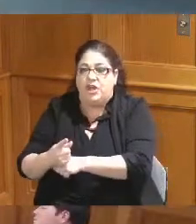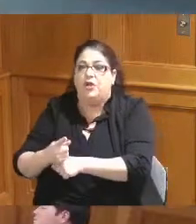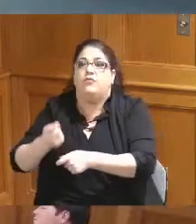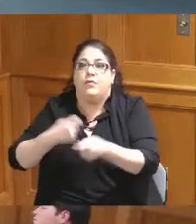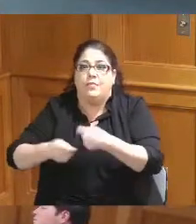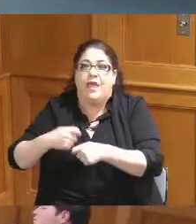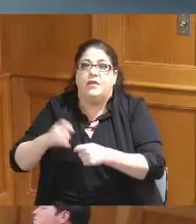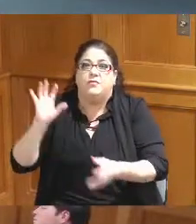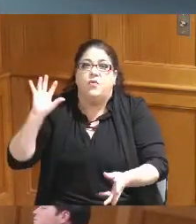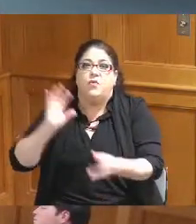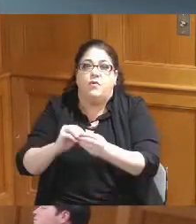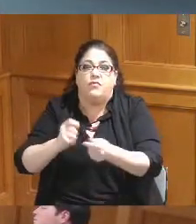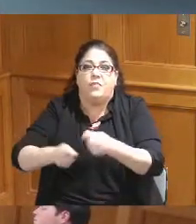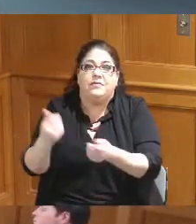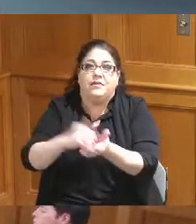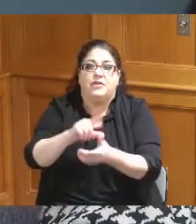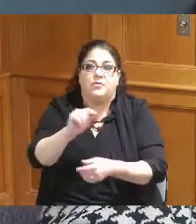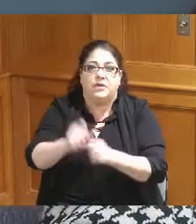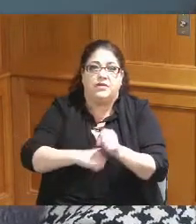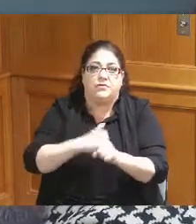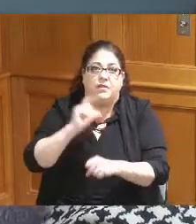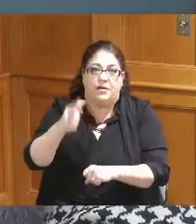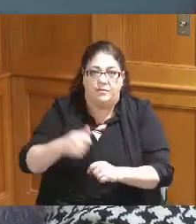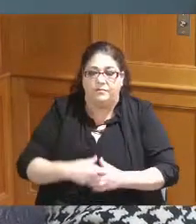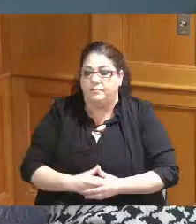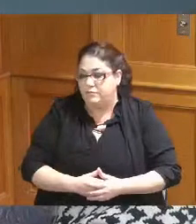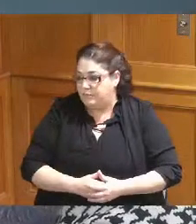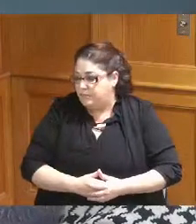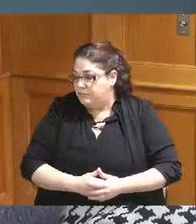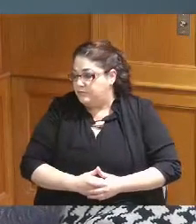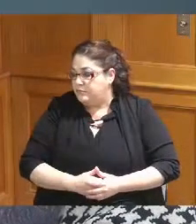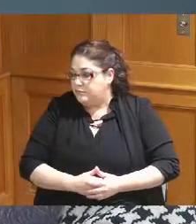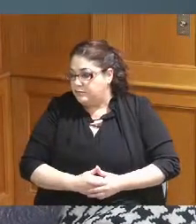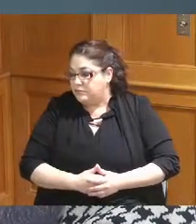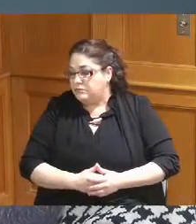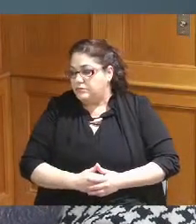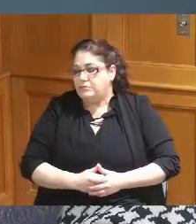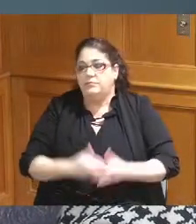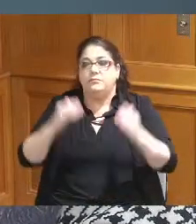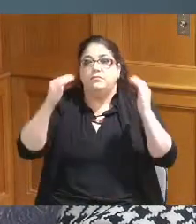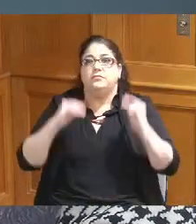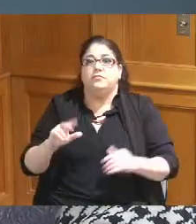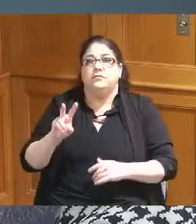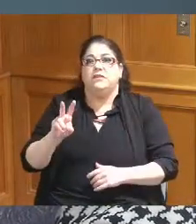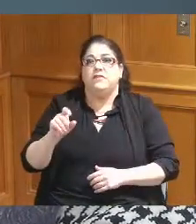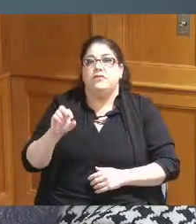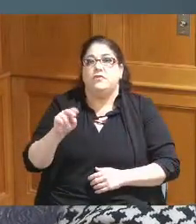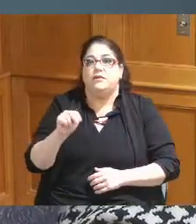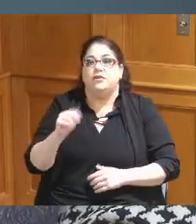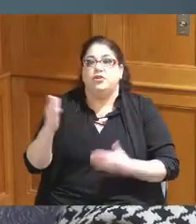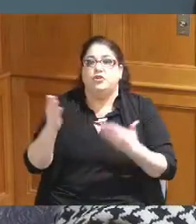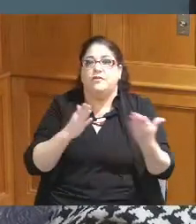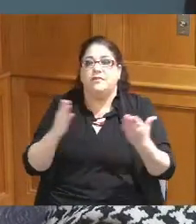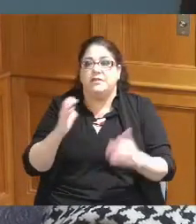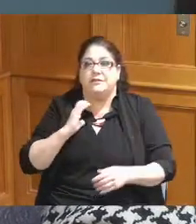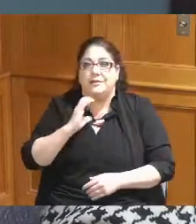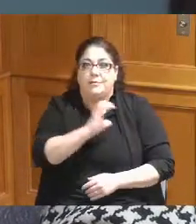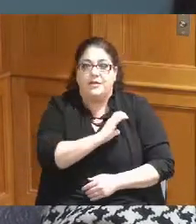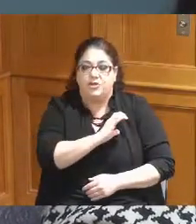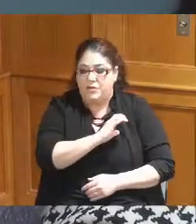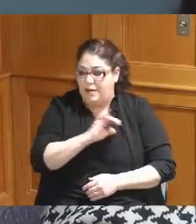and lastly number 13. the veterans Service Commission Jeff is this going to be one staff